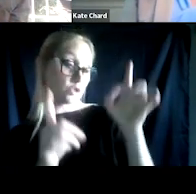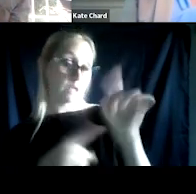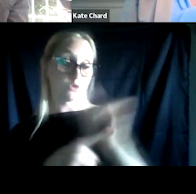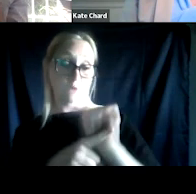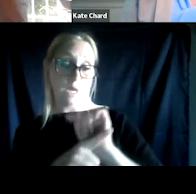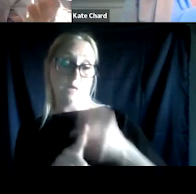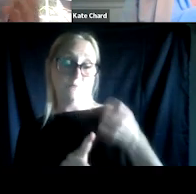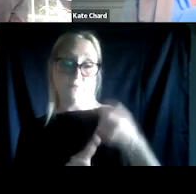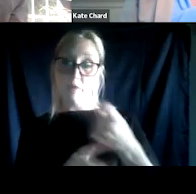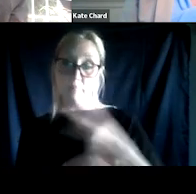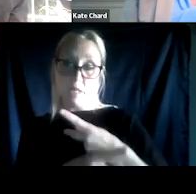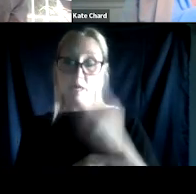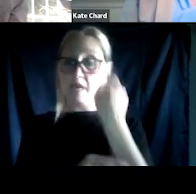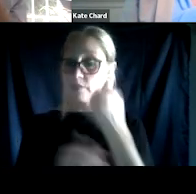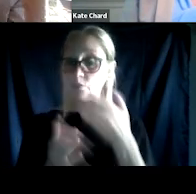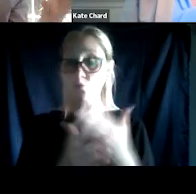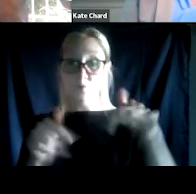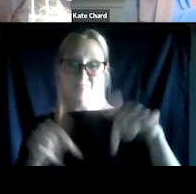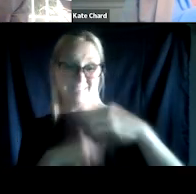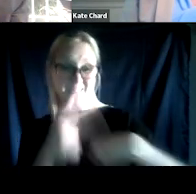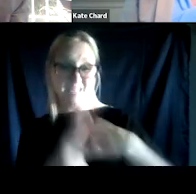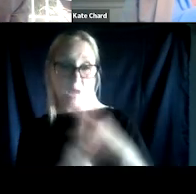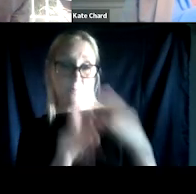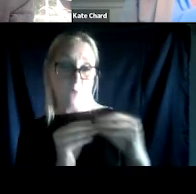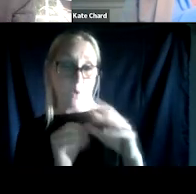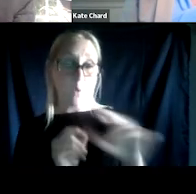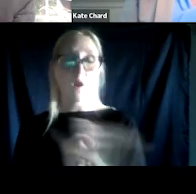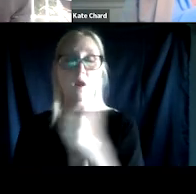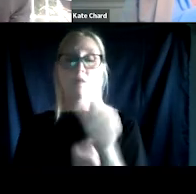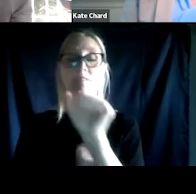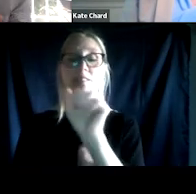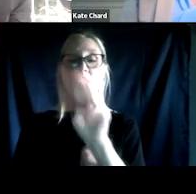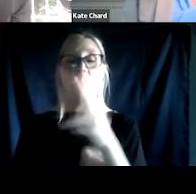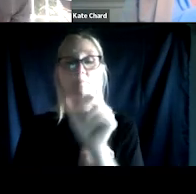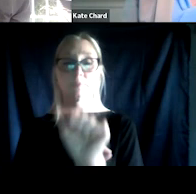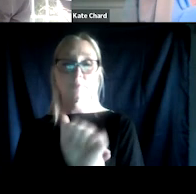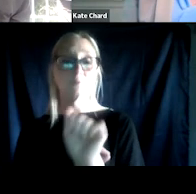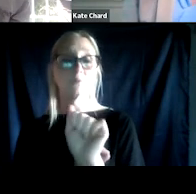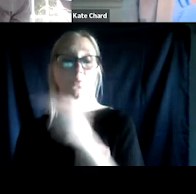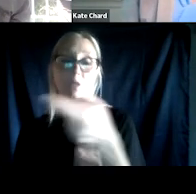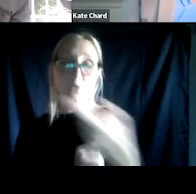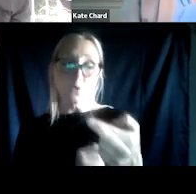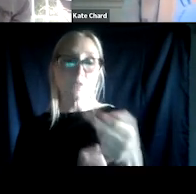whether through webinars like this one or other SAMHSA's GAINS resources or other VA resources which we'll share in just a minute.